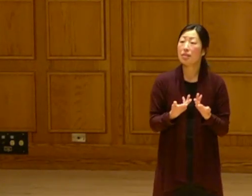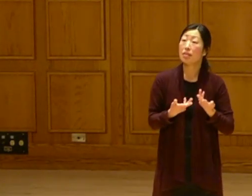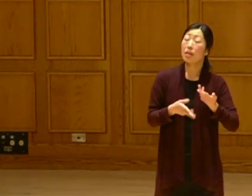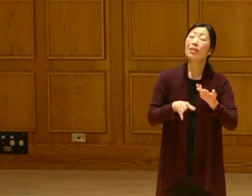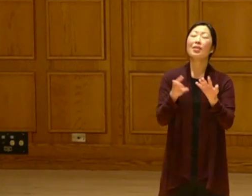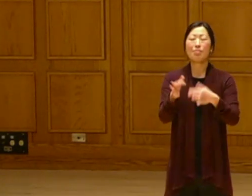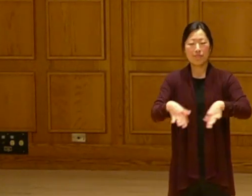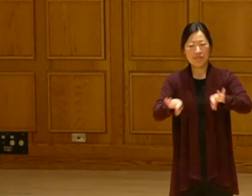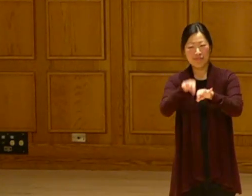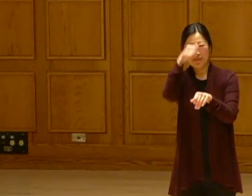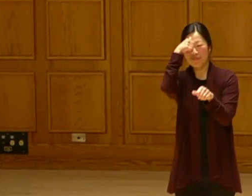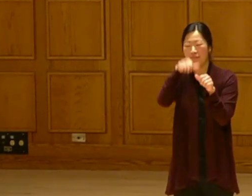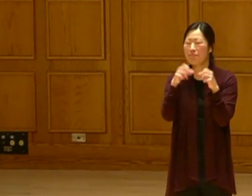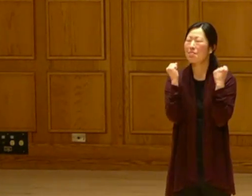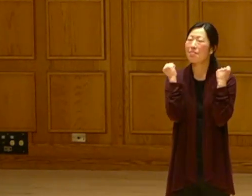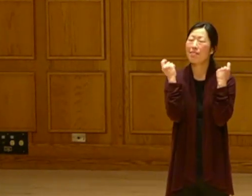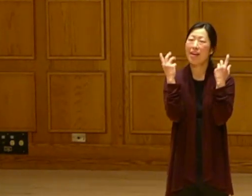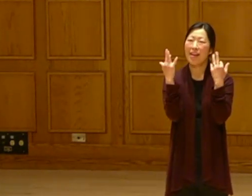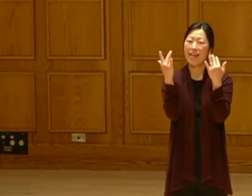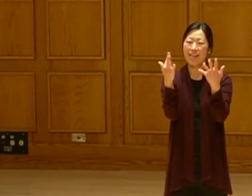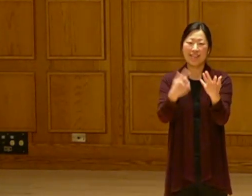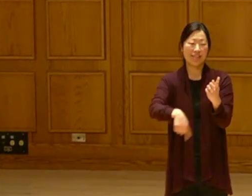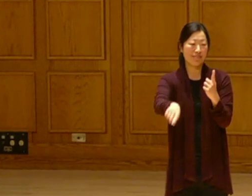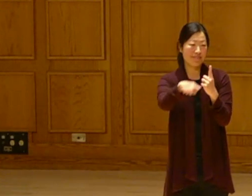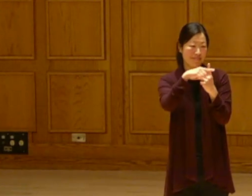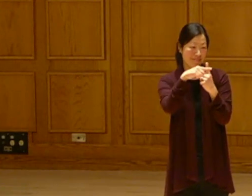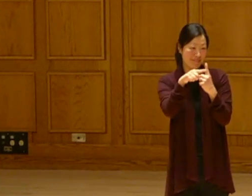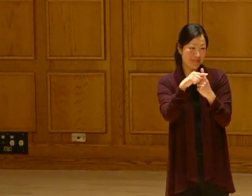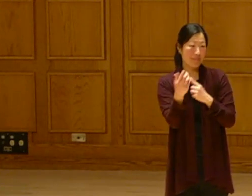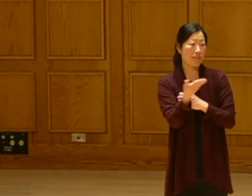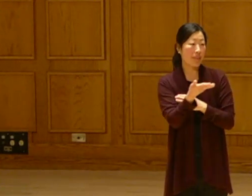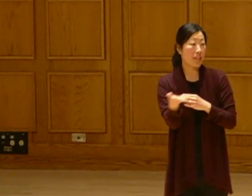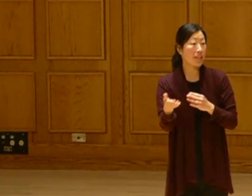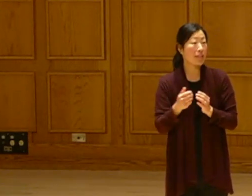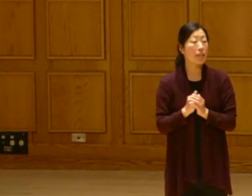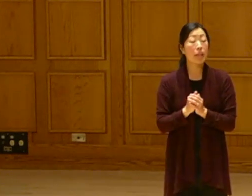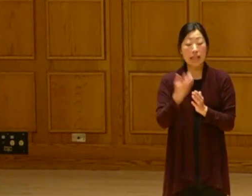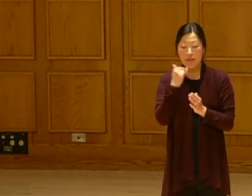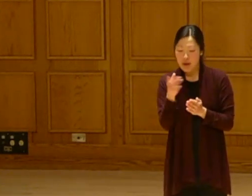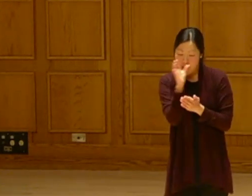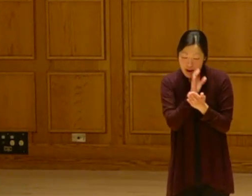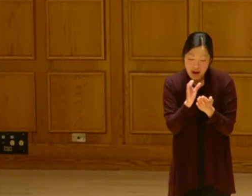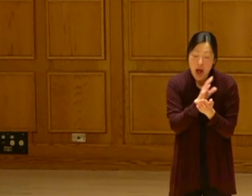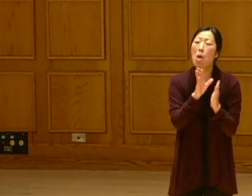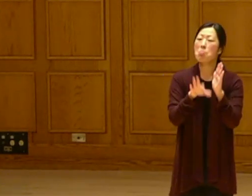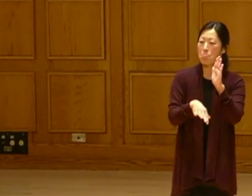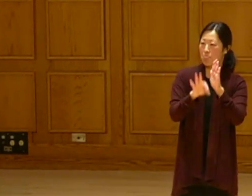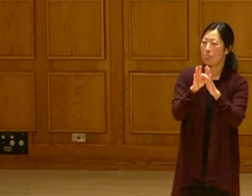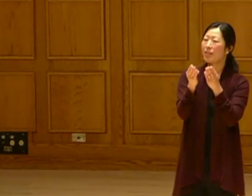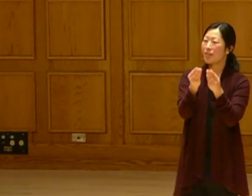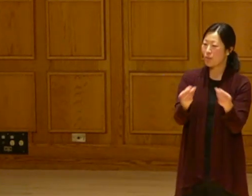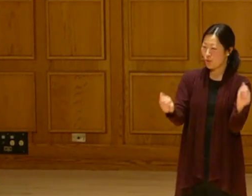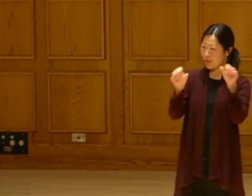There's tons of positive things. We have solutions that we can find to fix the situations that we